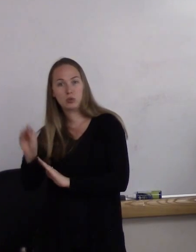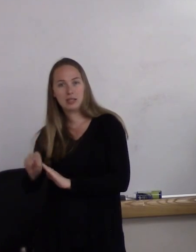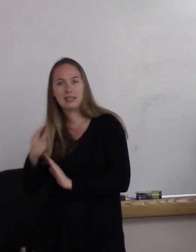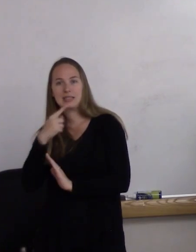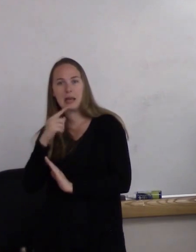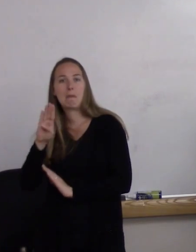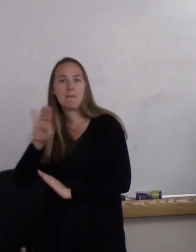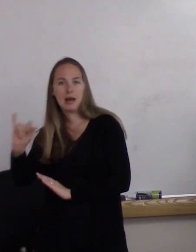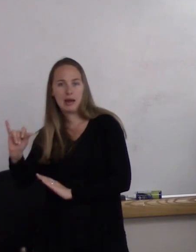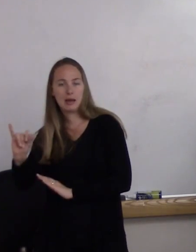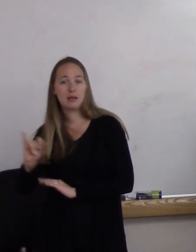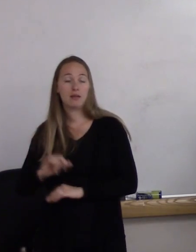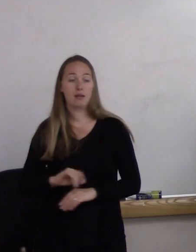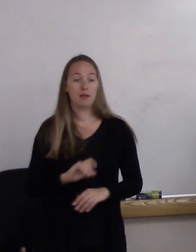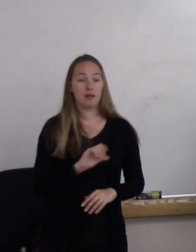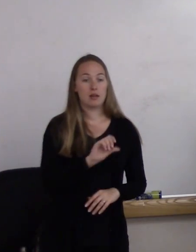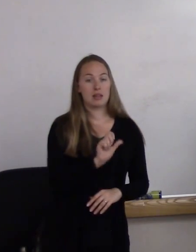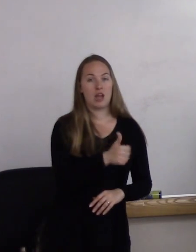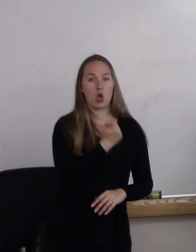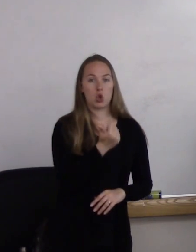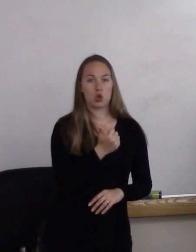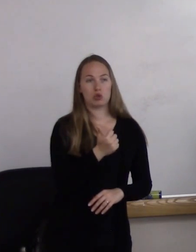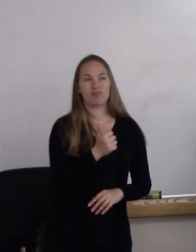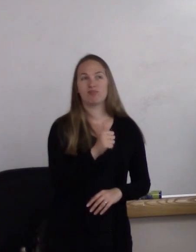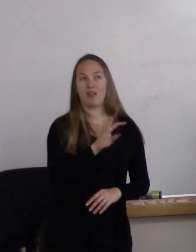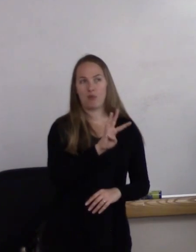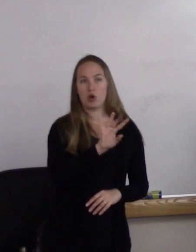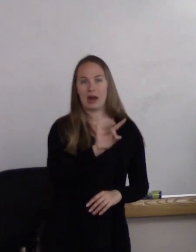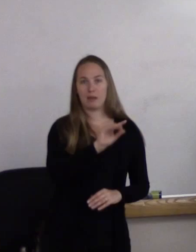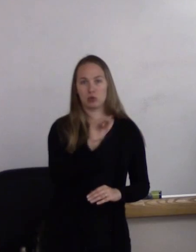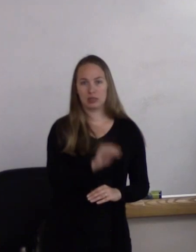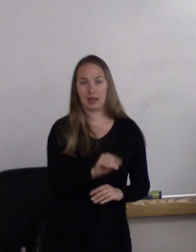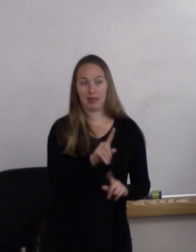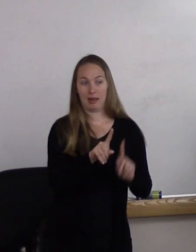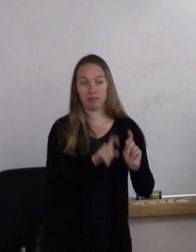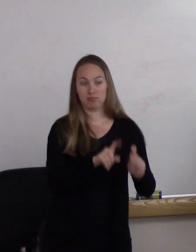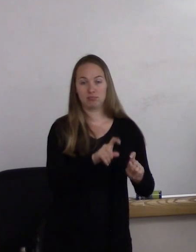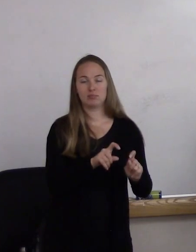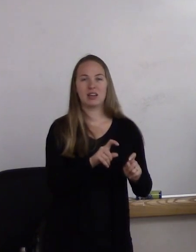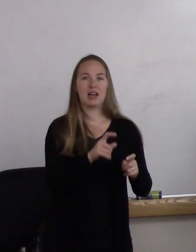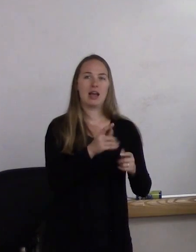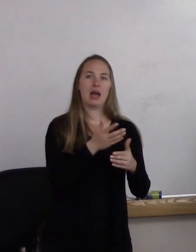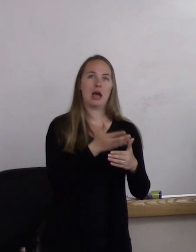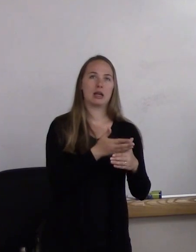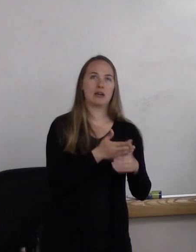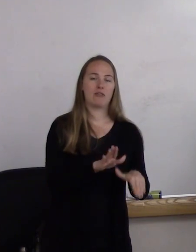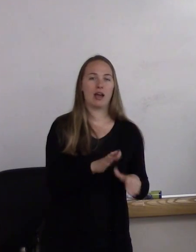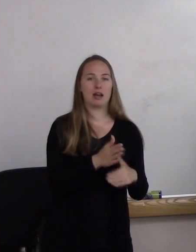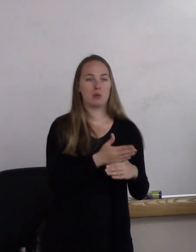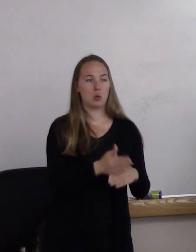And the other sort of 50%-- 48% is divided almost equally among gay men and lesbians.